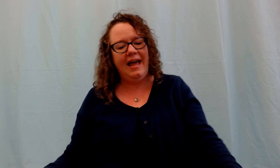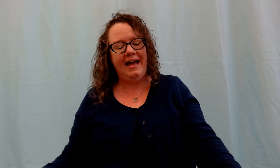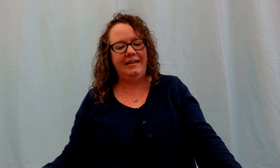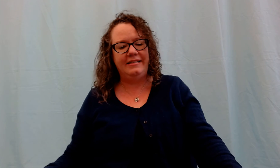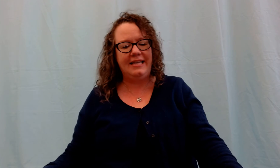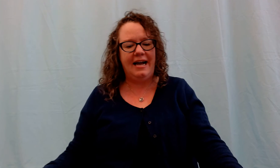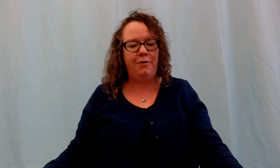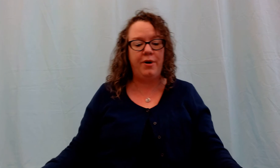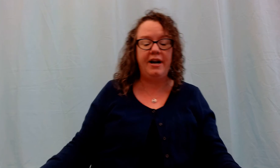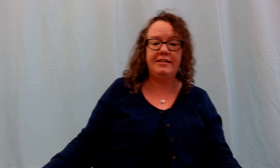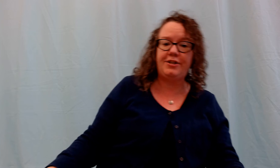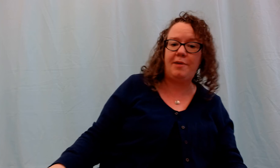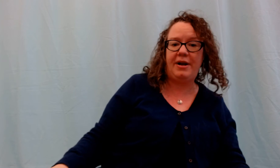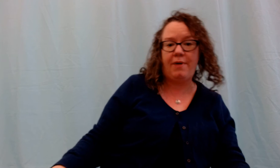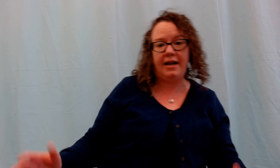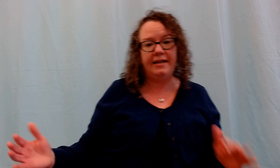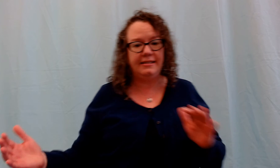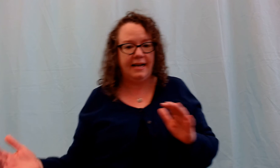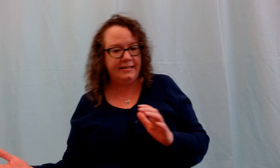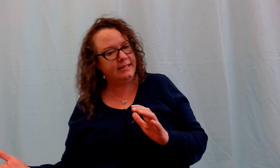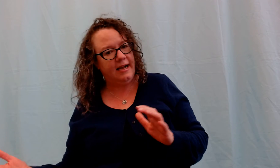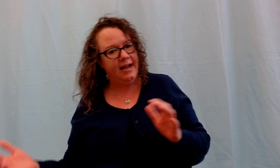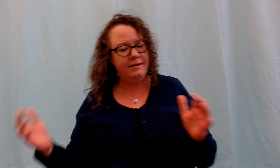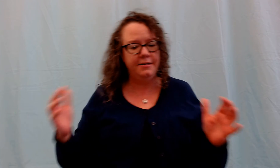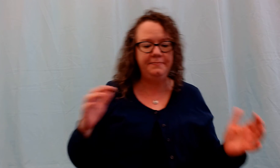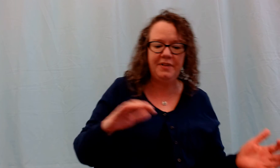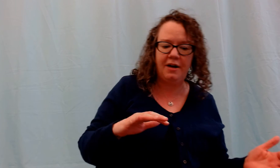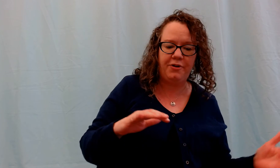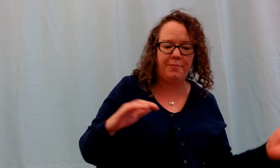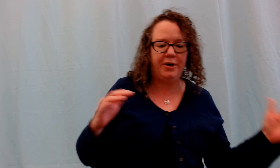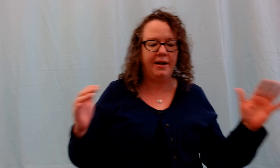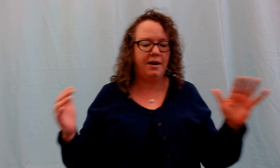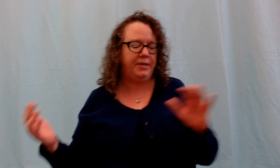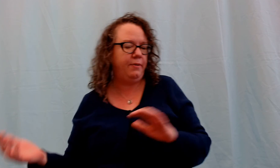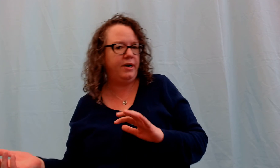And we're going to start by rocking side to side. With our putting on a plate we're going